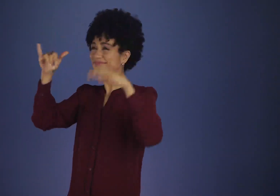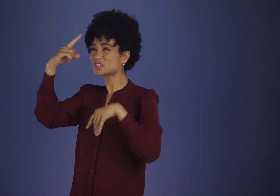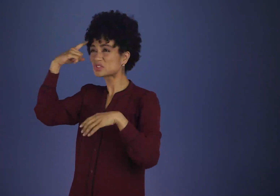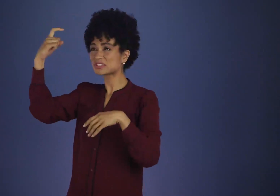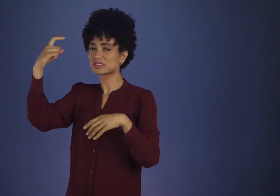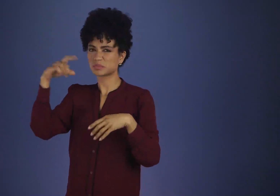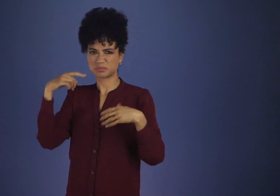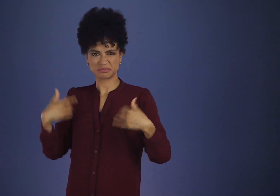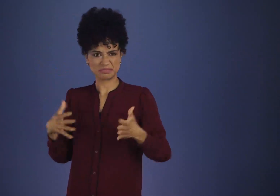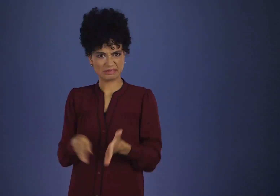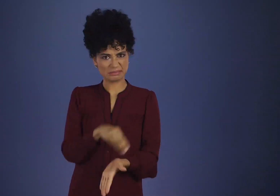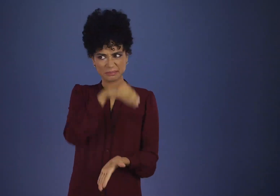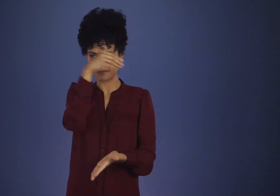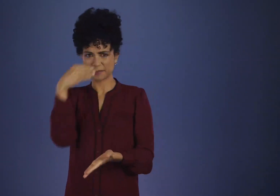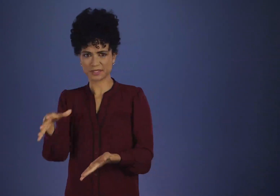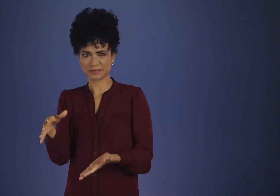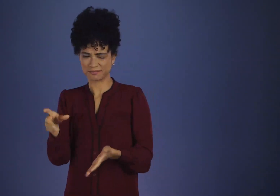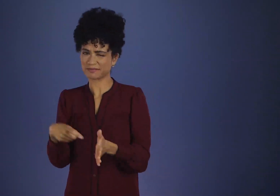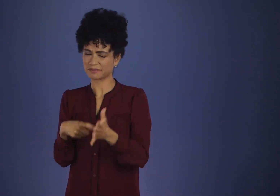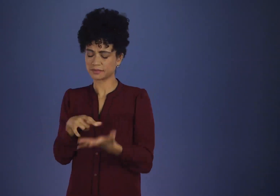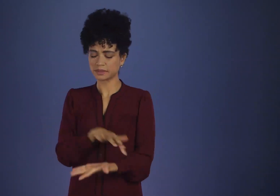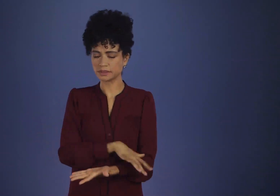This would all take a lot of money — other people’s money.